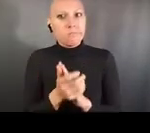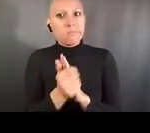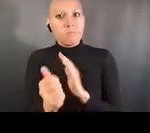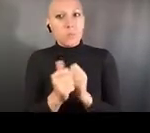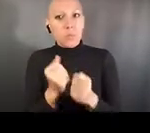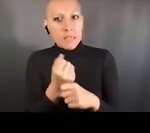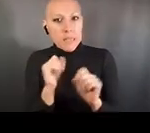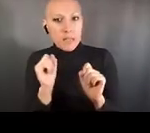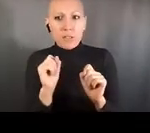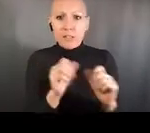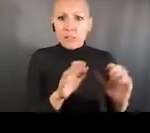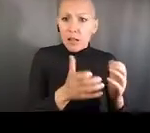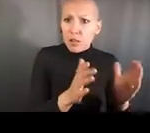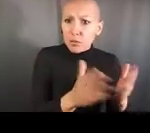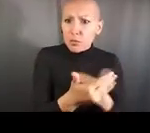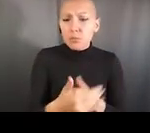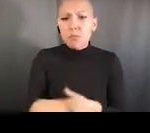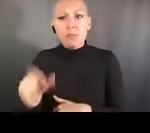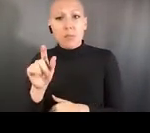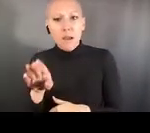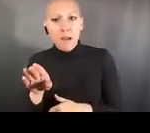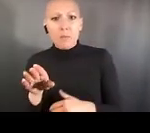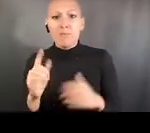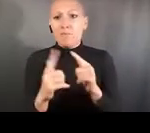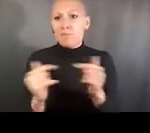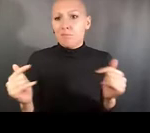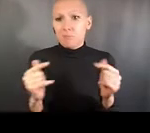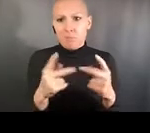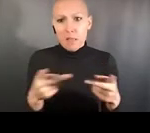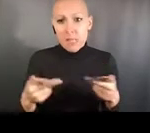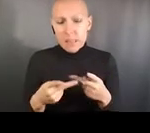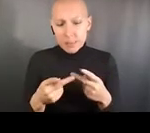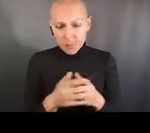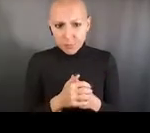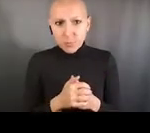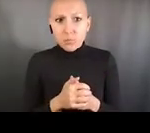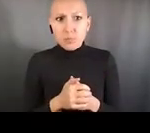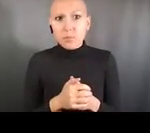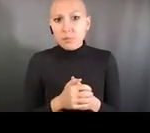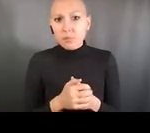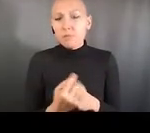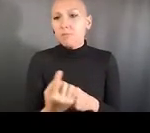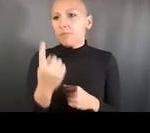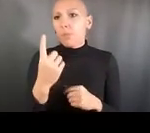and whether or not that the institutional commitment is sufficient to develop and promote